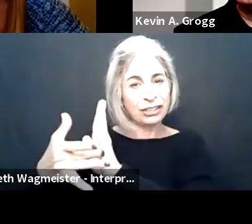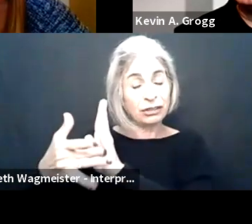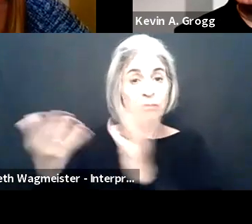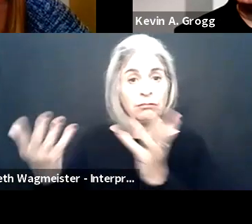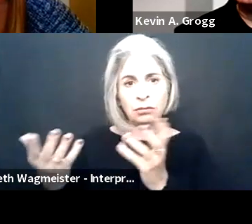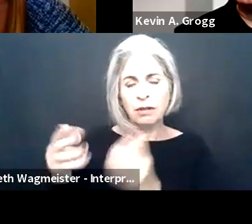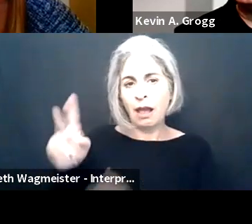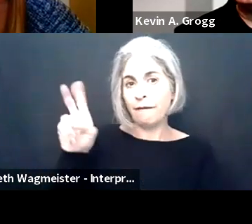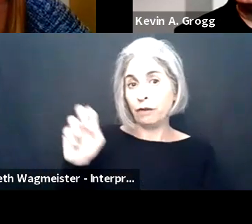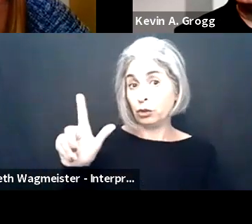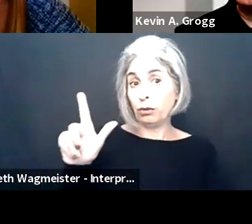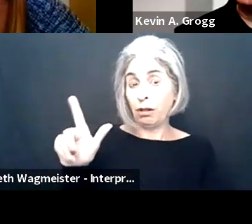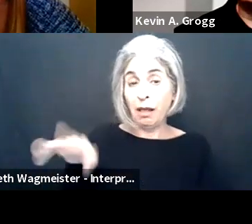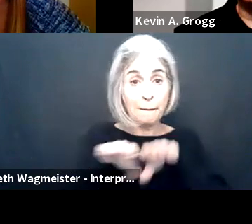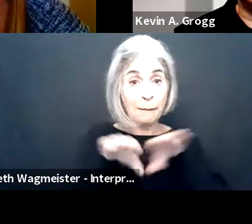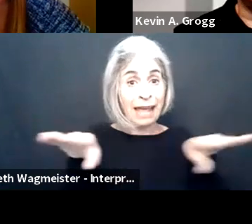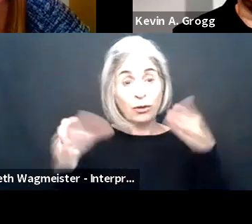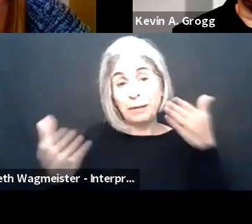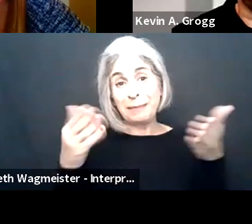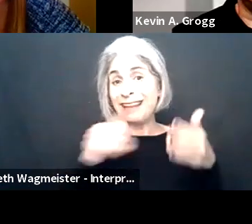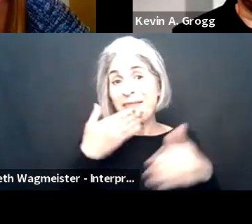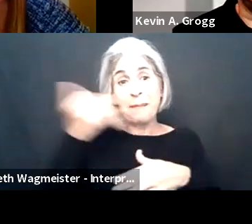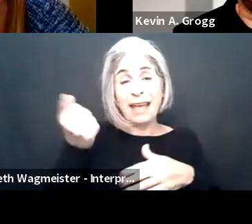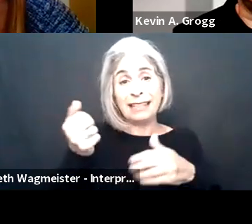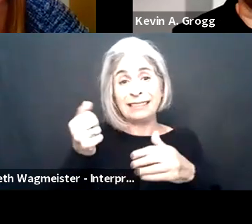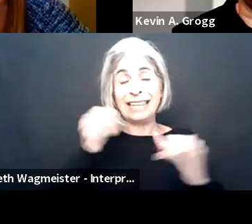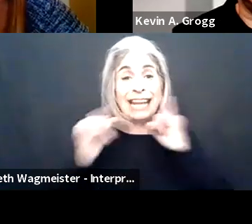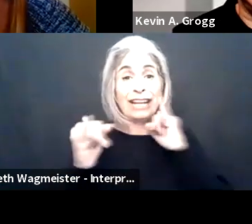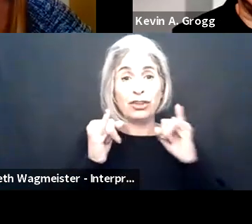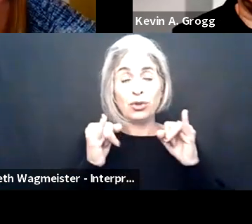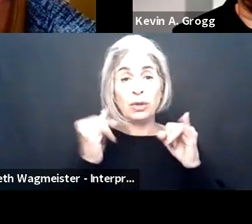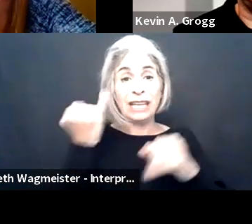their hiring practices and their technologies. So, you know, virtual platforms may not be the best way to interview somebody